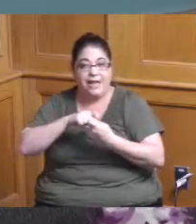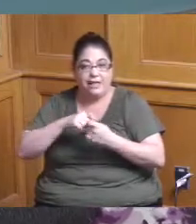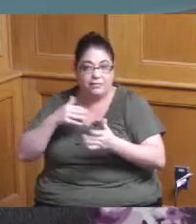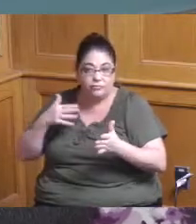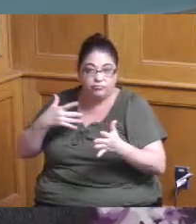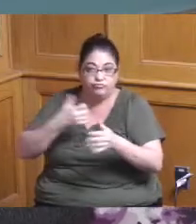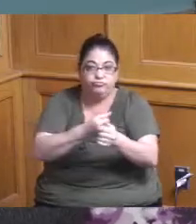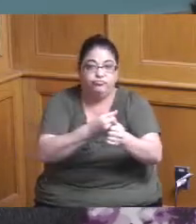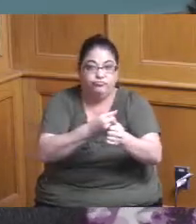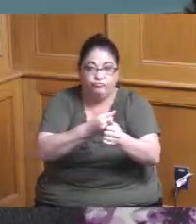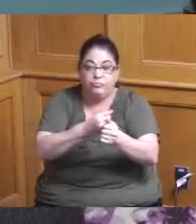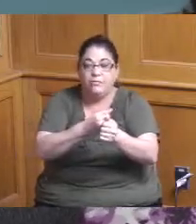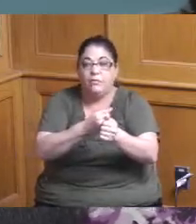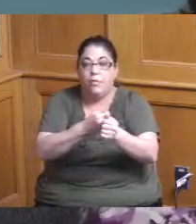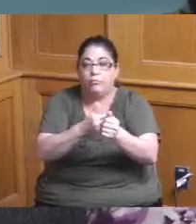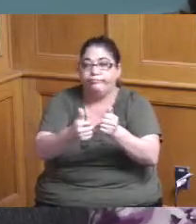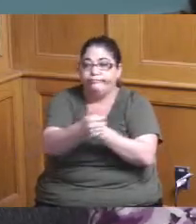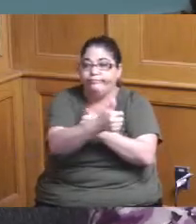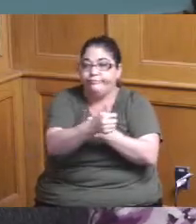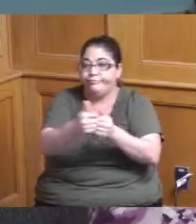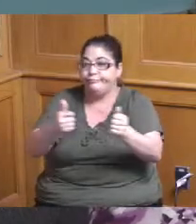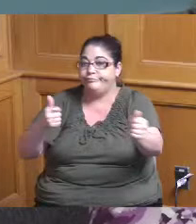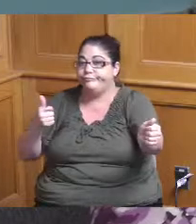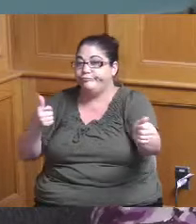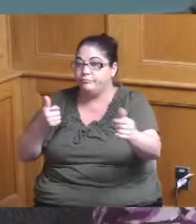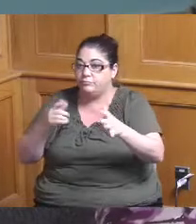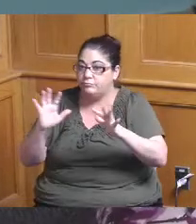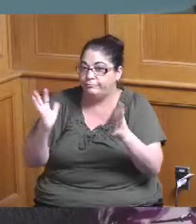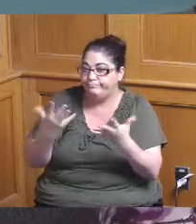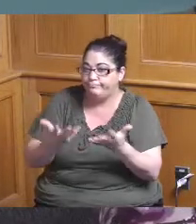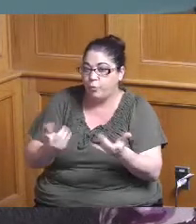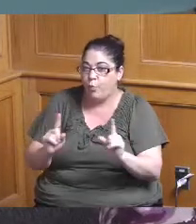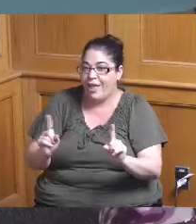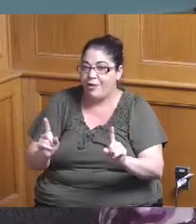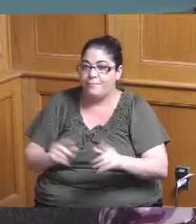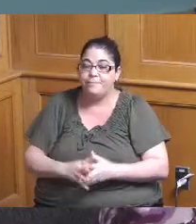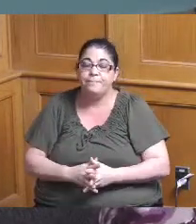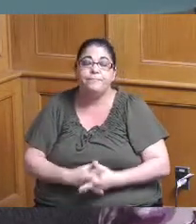wanted to be or some of those projects still kind of lagging and we're trying to catch up